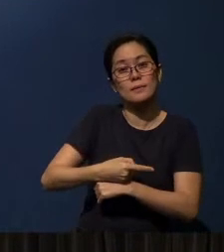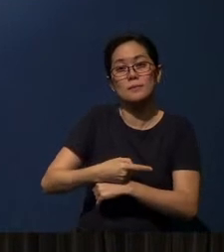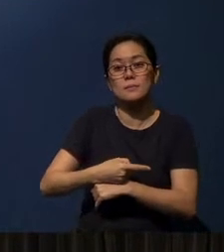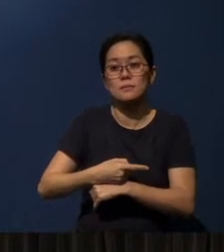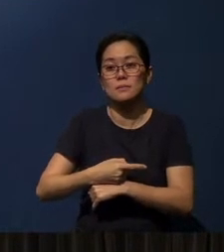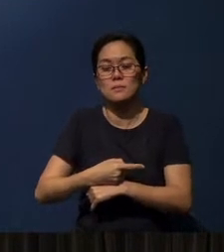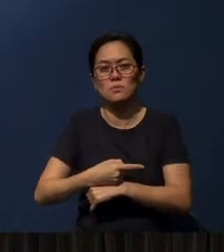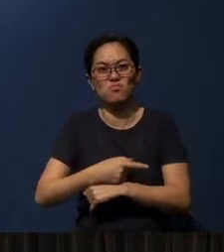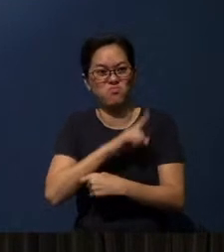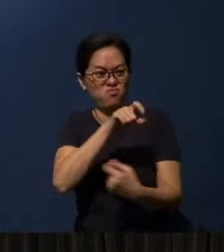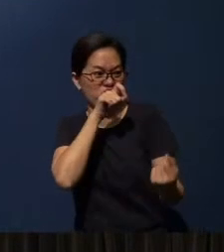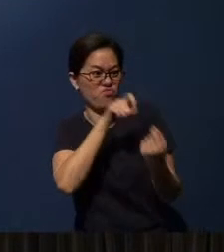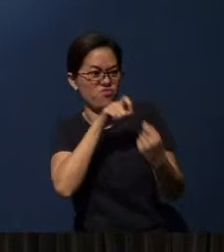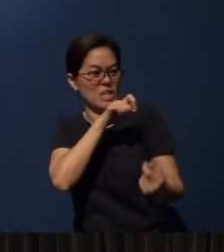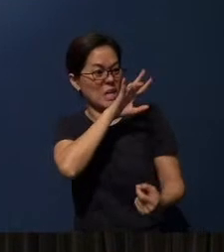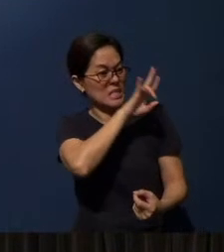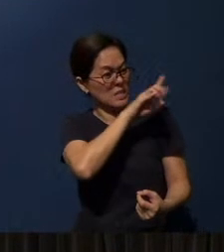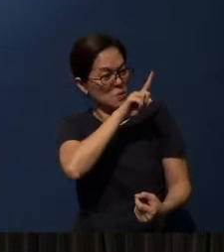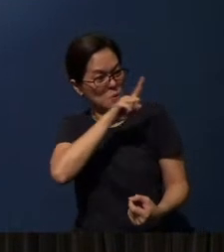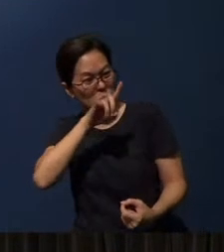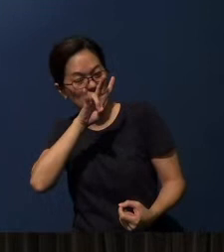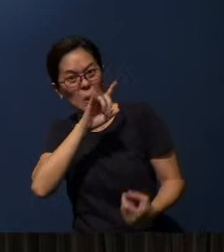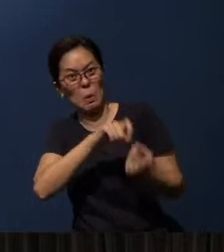So (specific) ah, 7117.